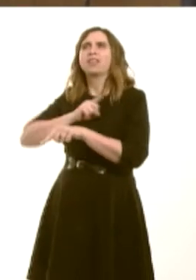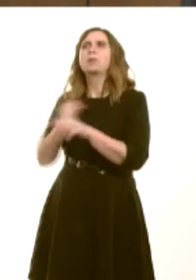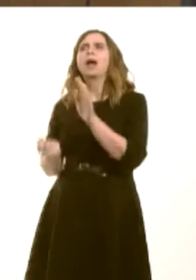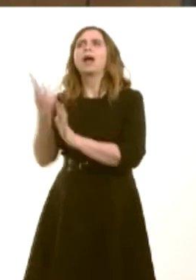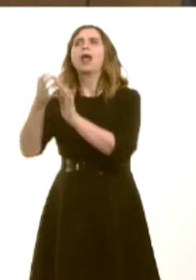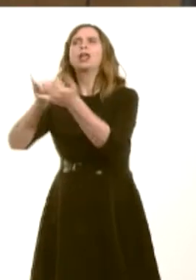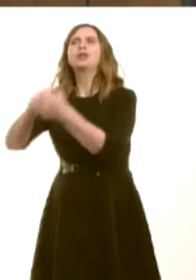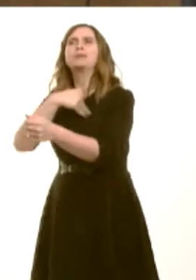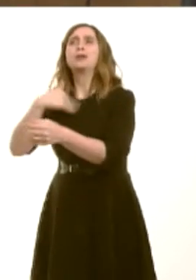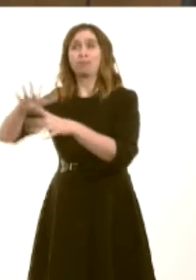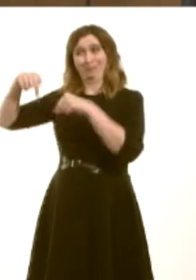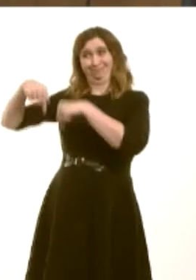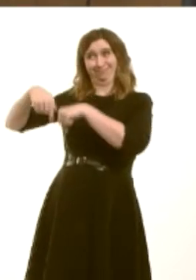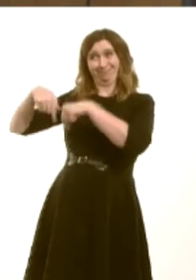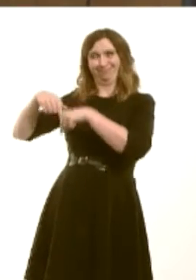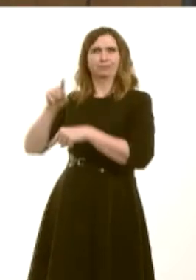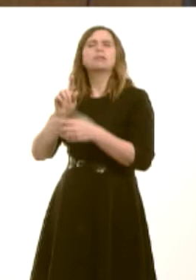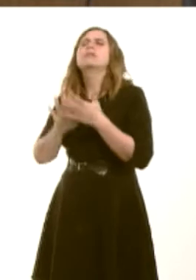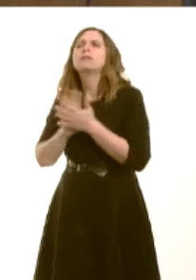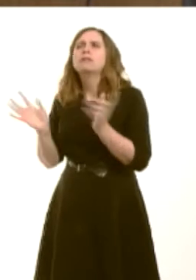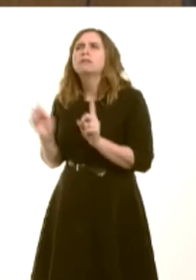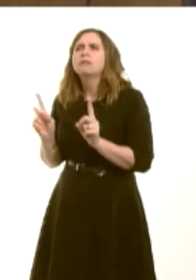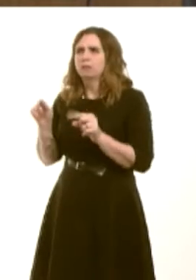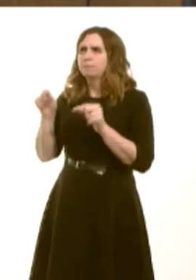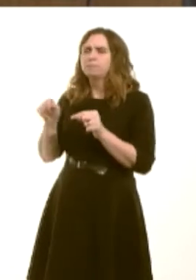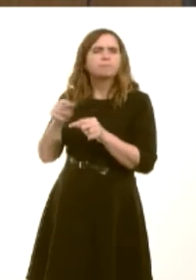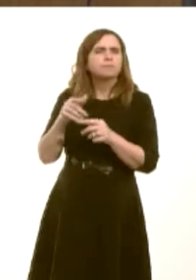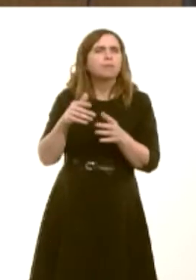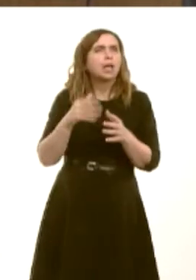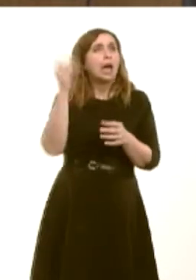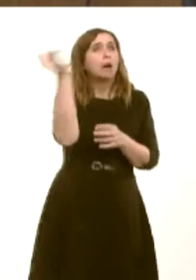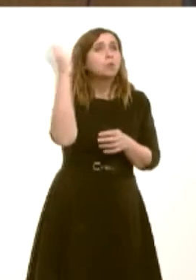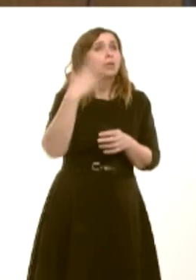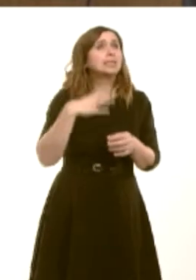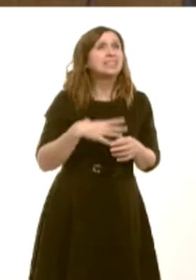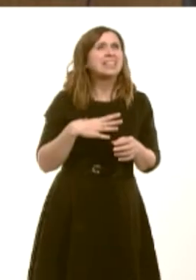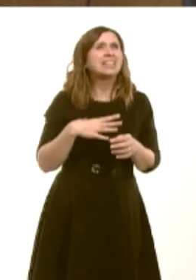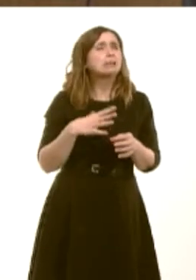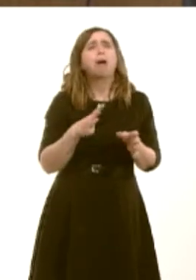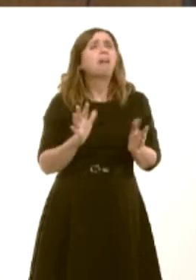see how best to divert people away from using an ambulance in circumstances where they don't